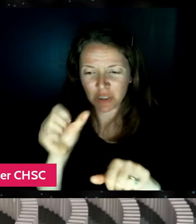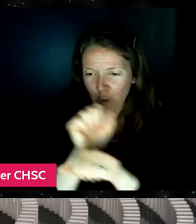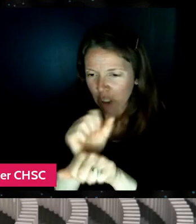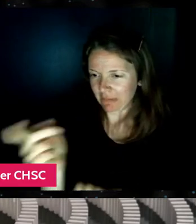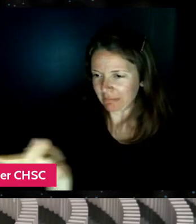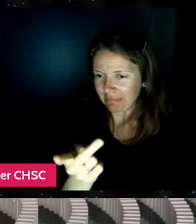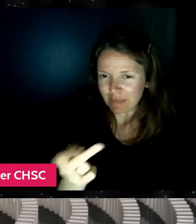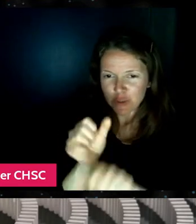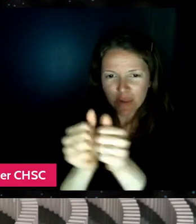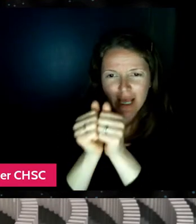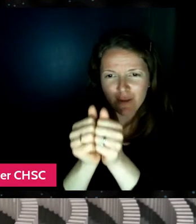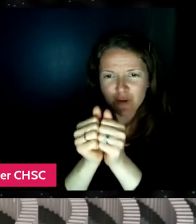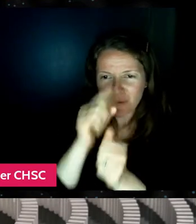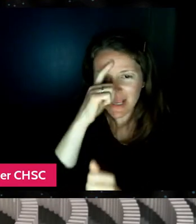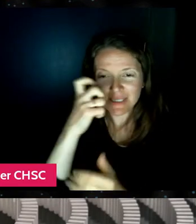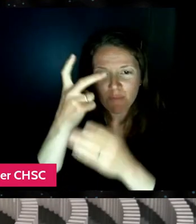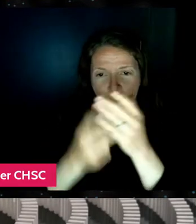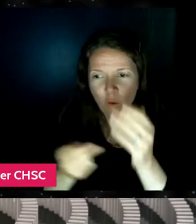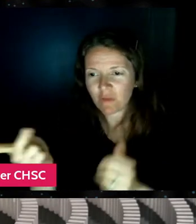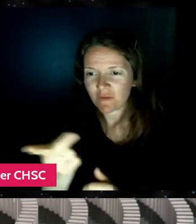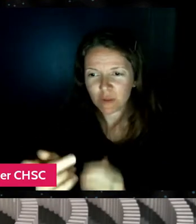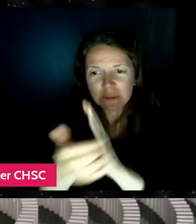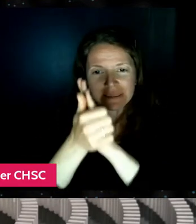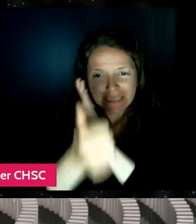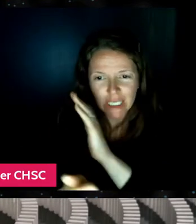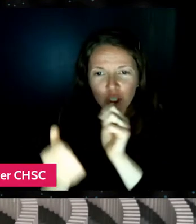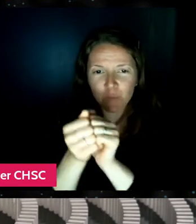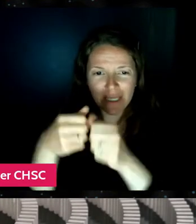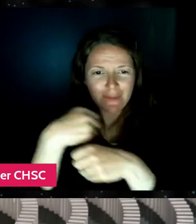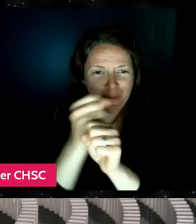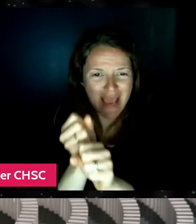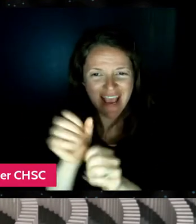Because both of you do film just in a very different way.